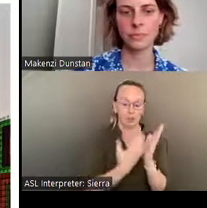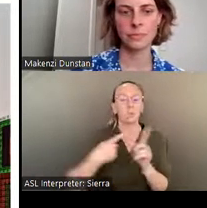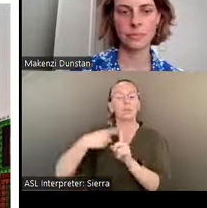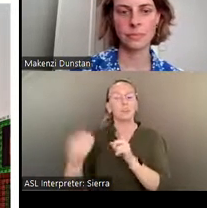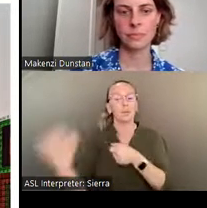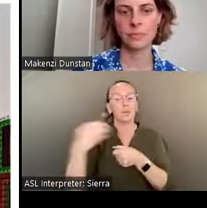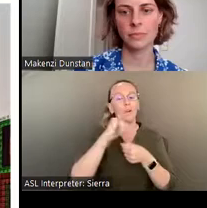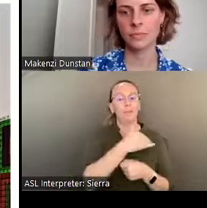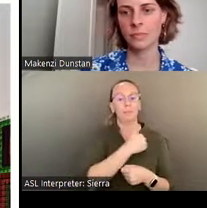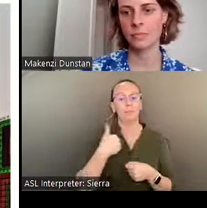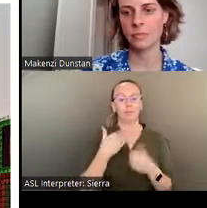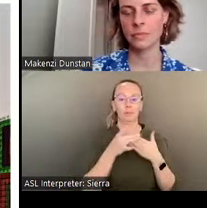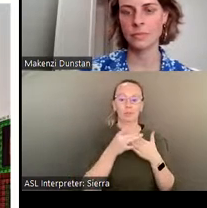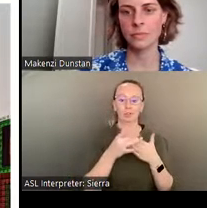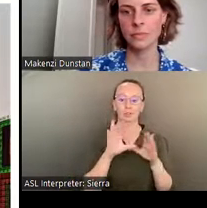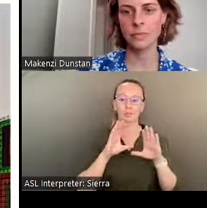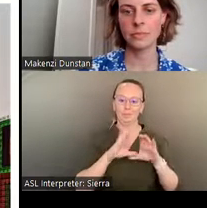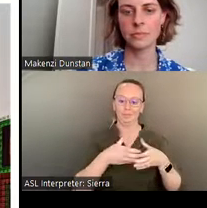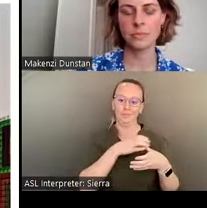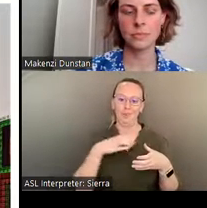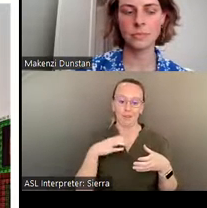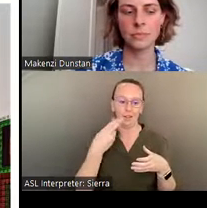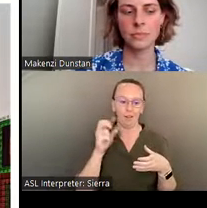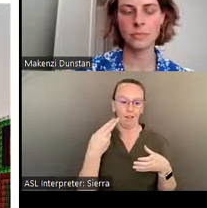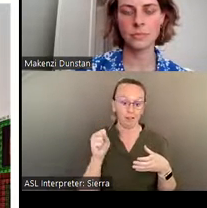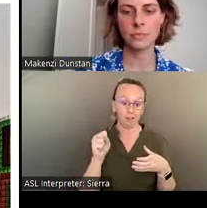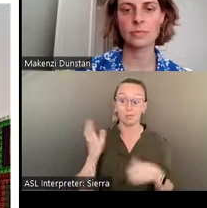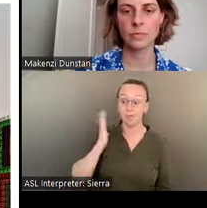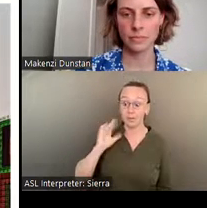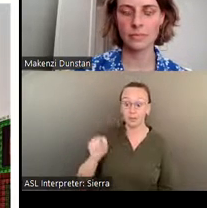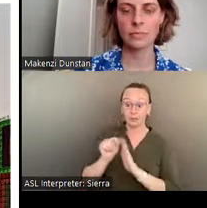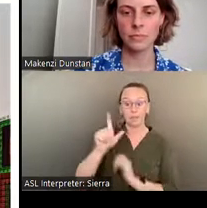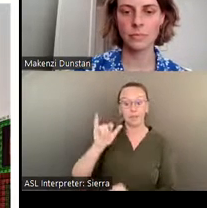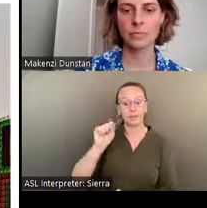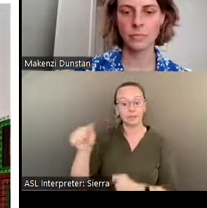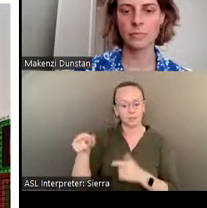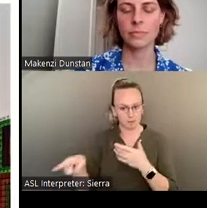At that time, Lisa headed the Roger Brown Study Collection, the home of Chicago imagist